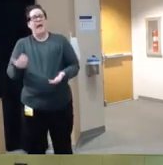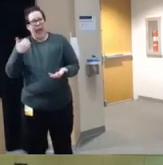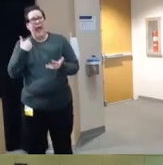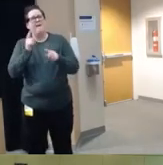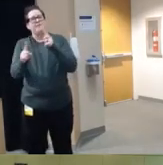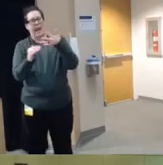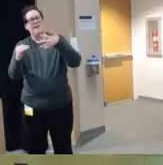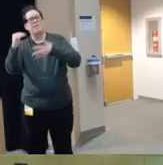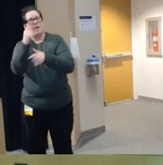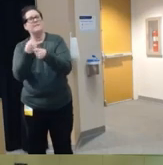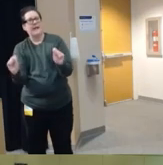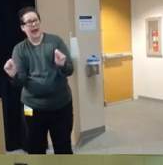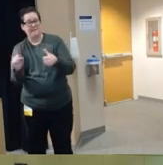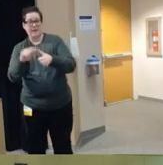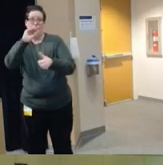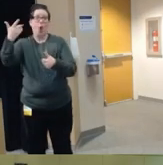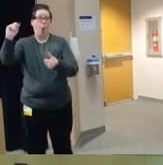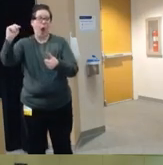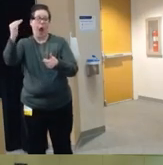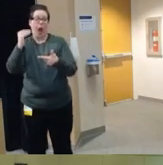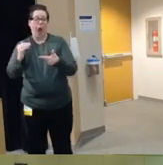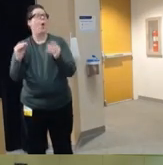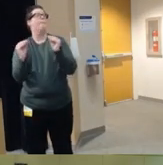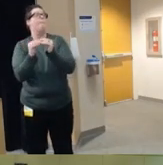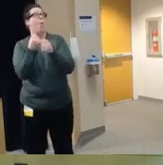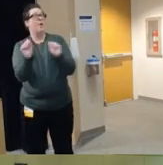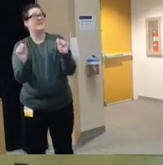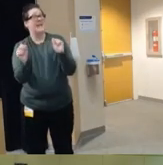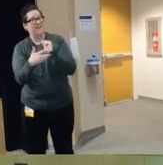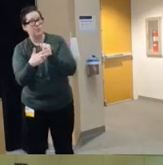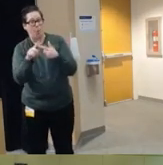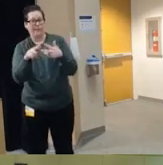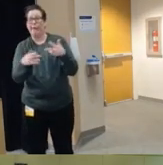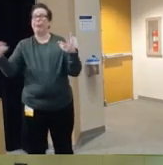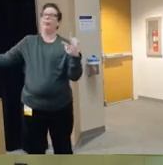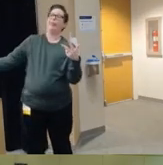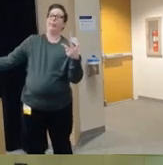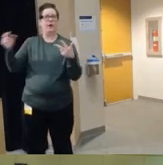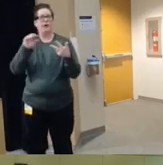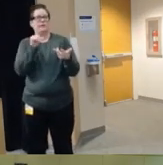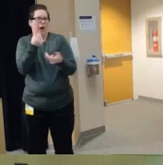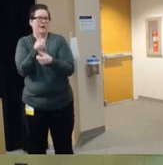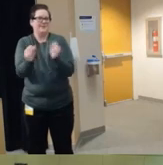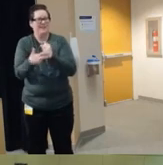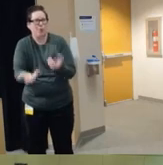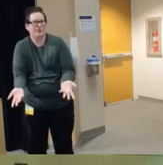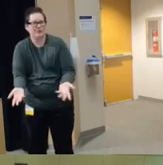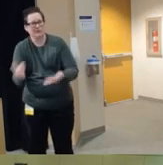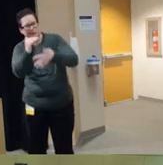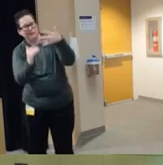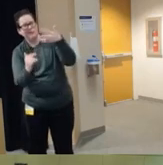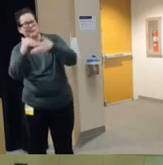and so um safer storage is better than you know no safe storage um so there there are different